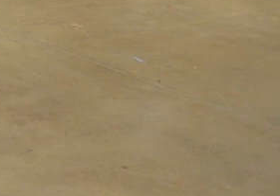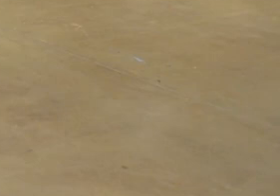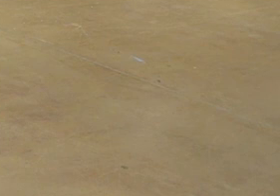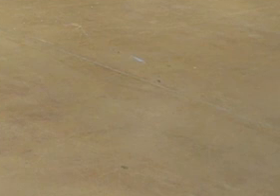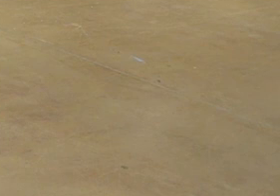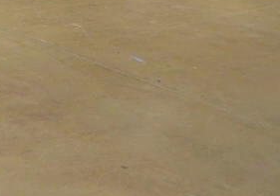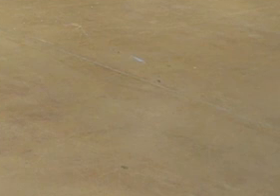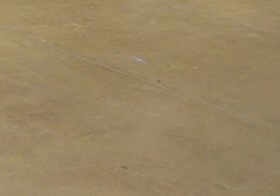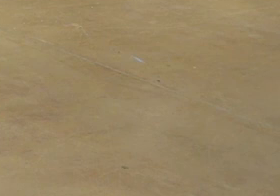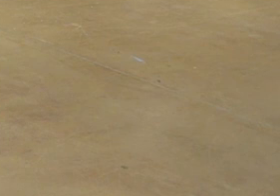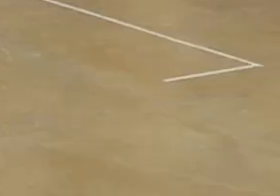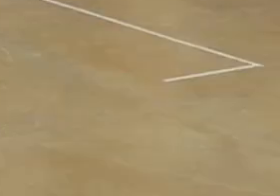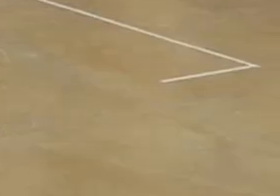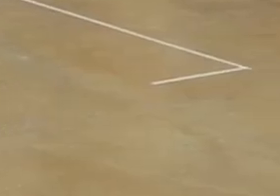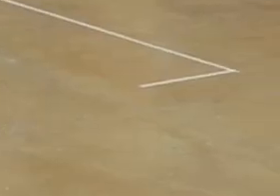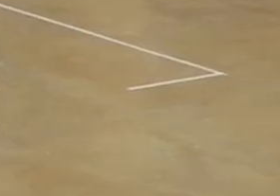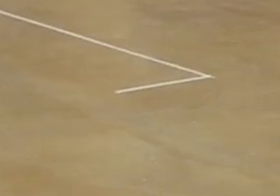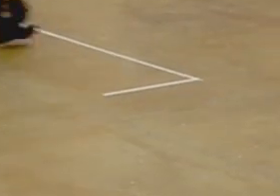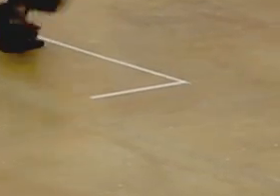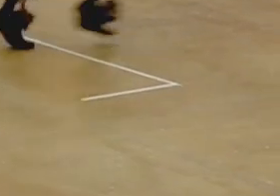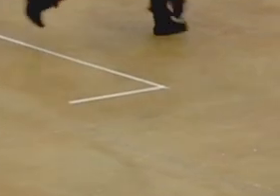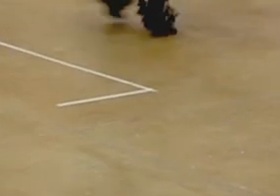[MARACAS RATTLING]